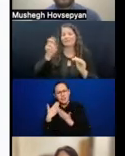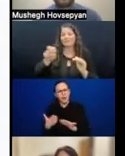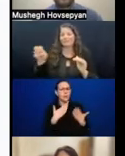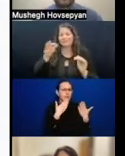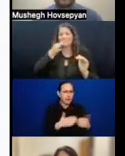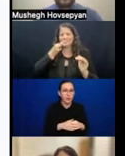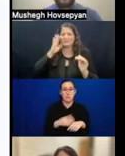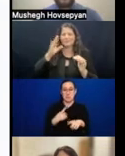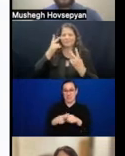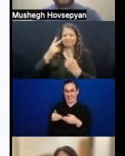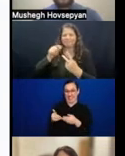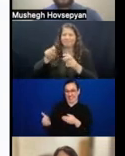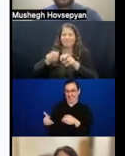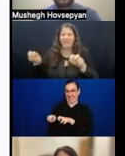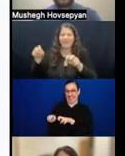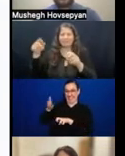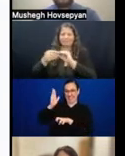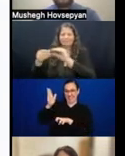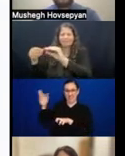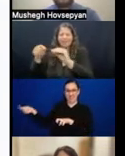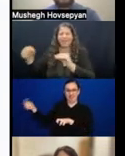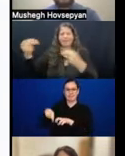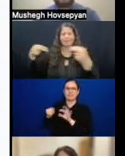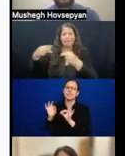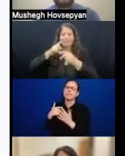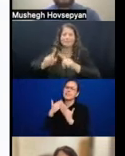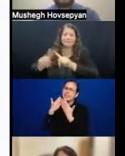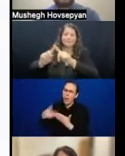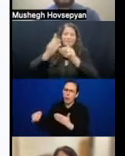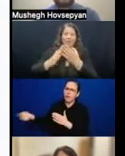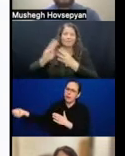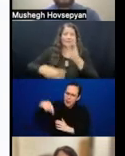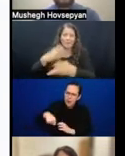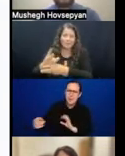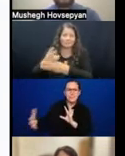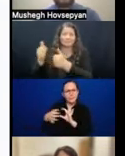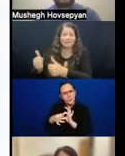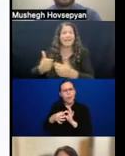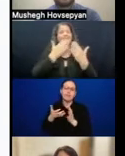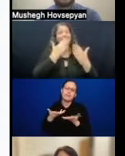from across different parts of the world. And thanks for all of you who are tuning in and really